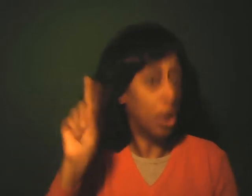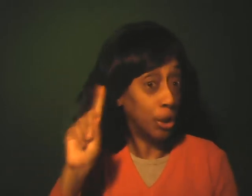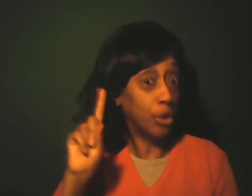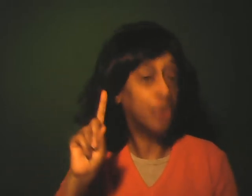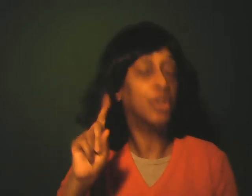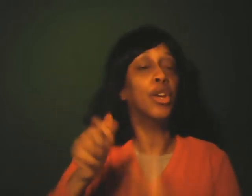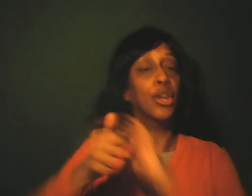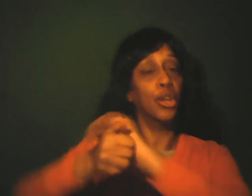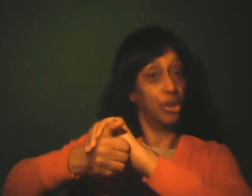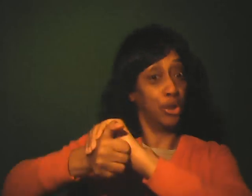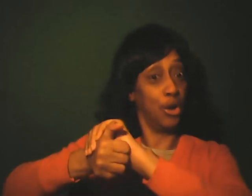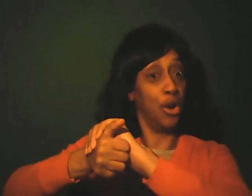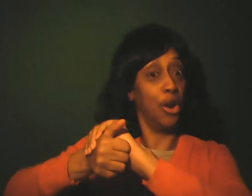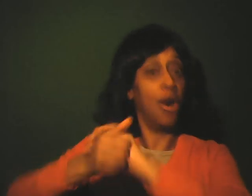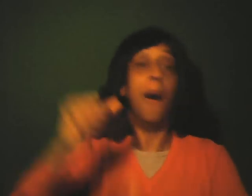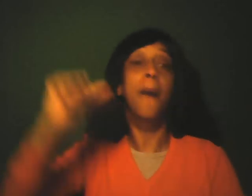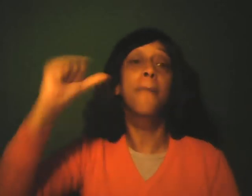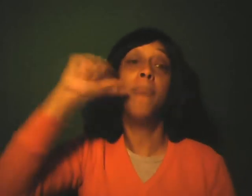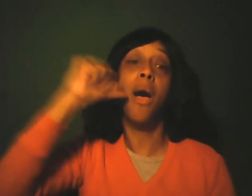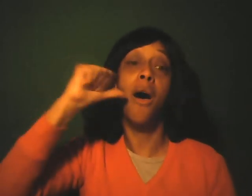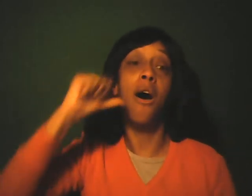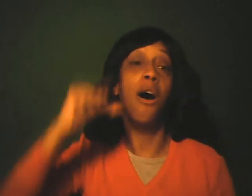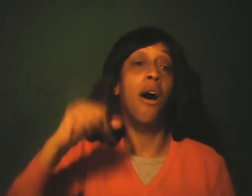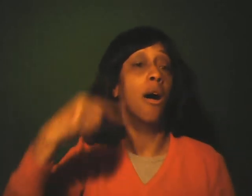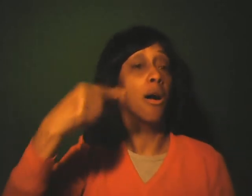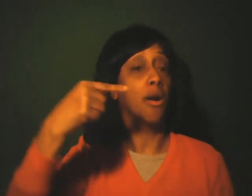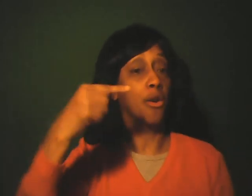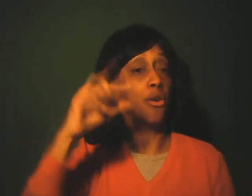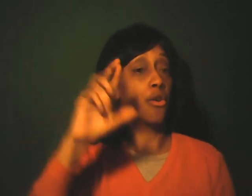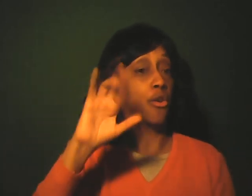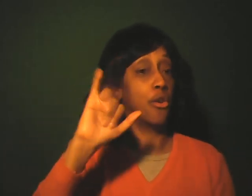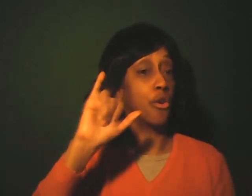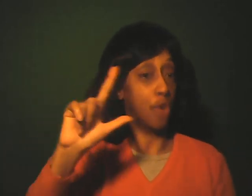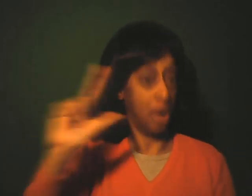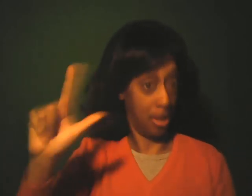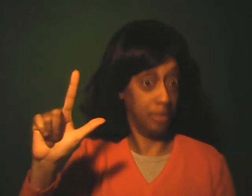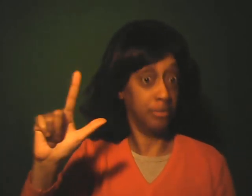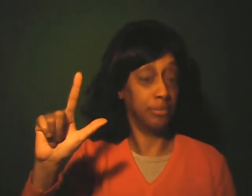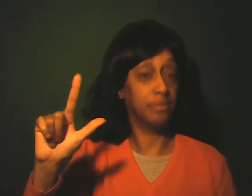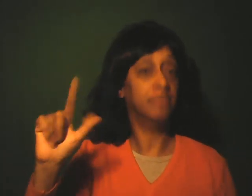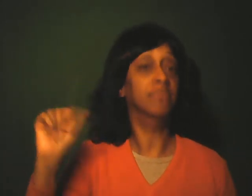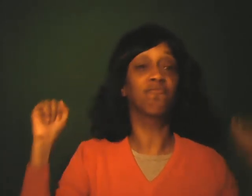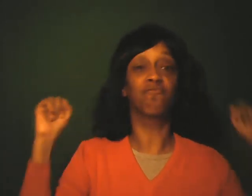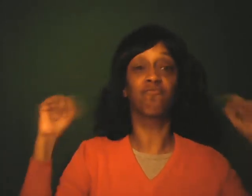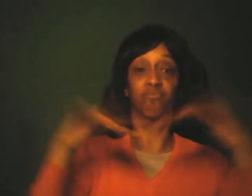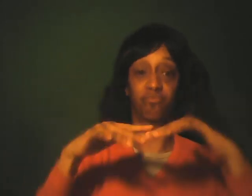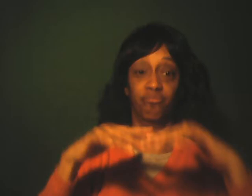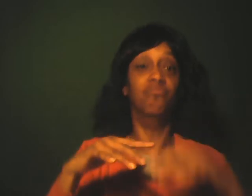Turtle Bar and Grill. There are